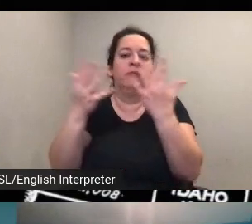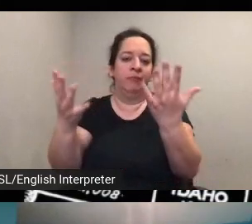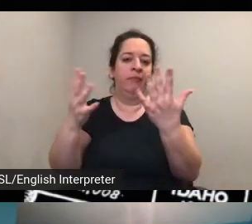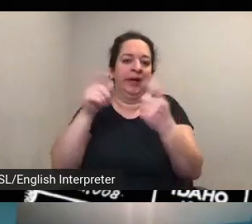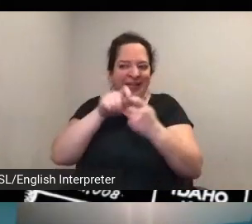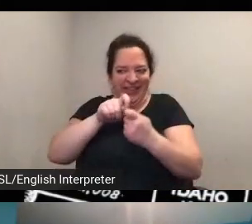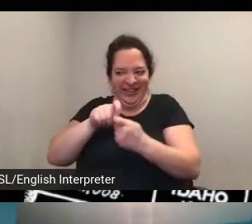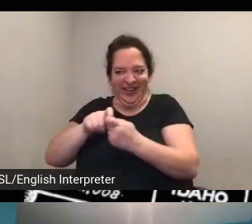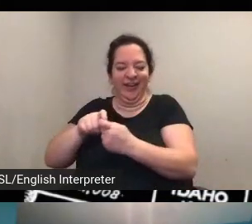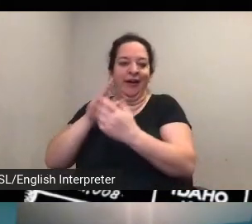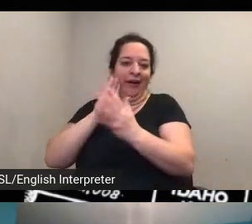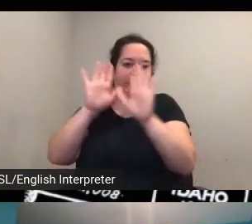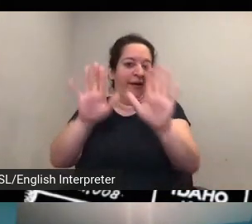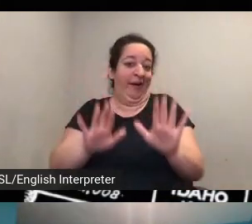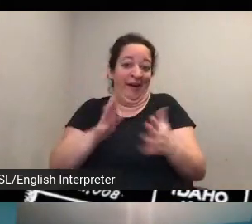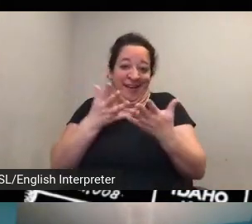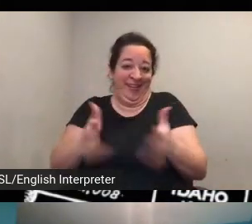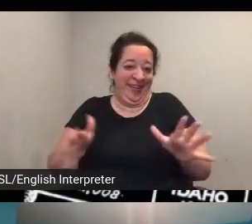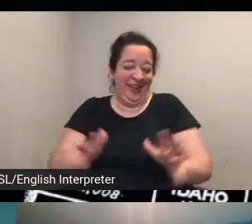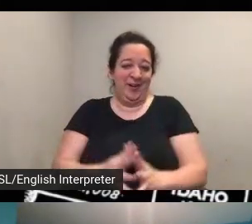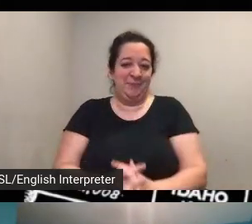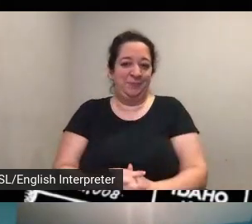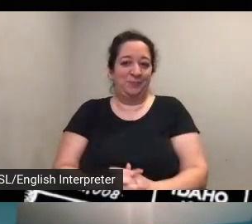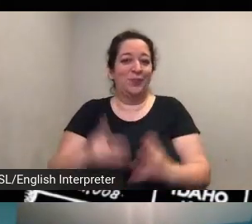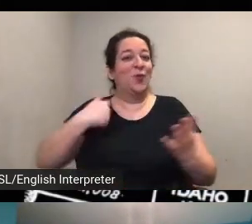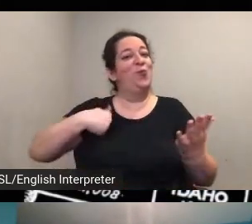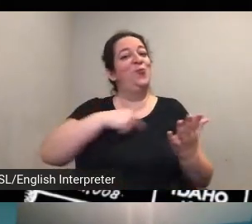and and that said what we're hoping is is that